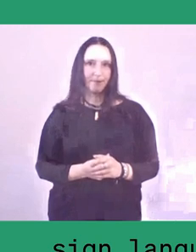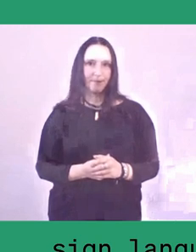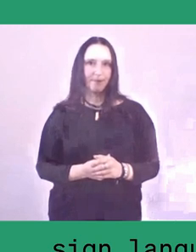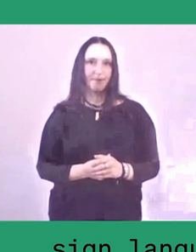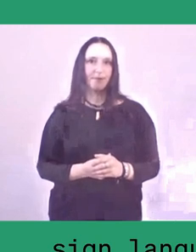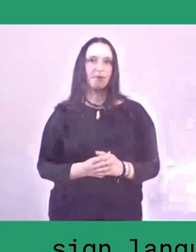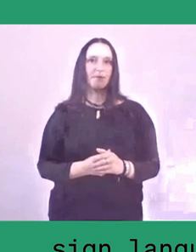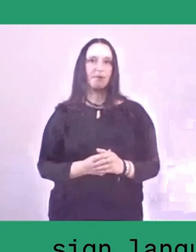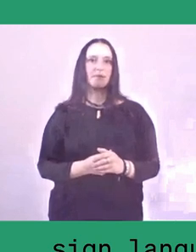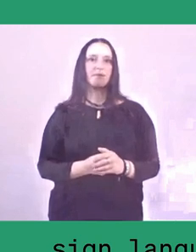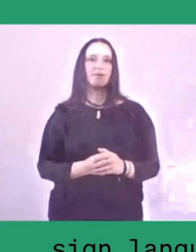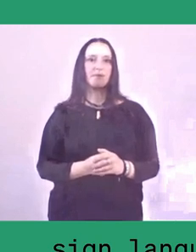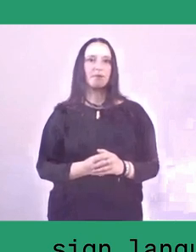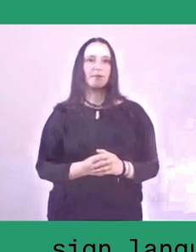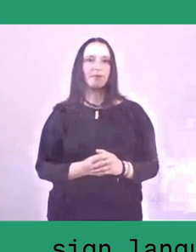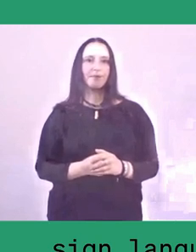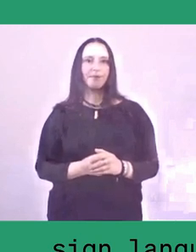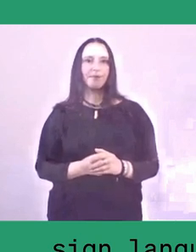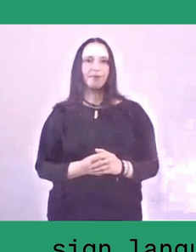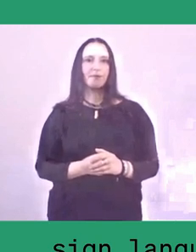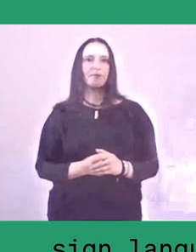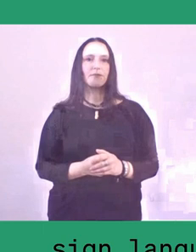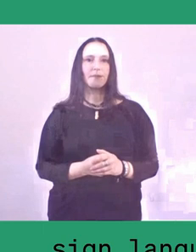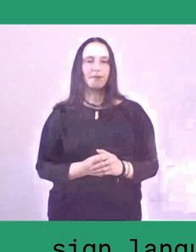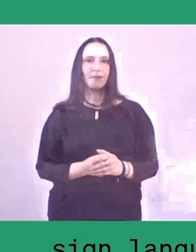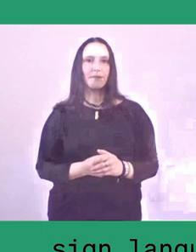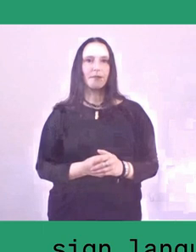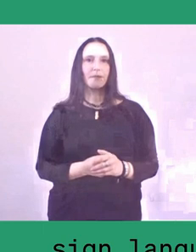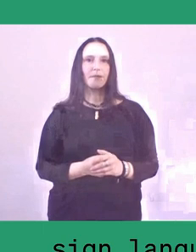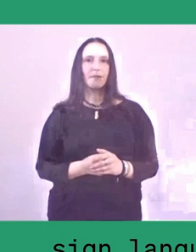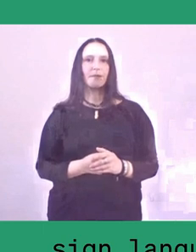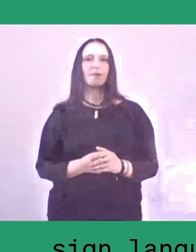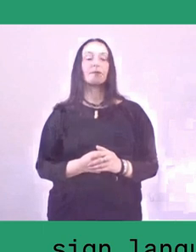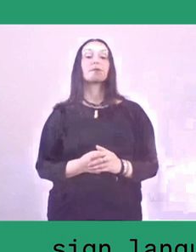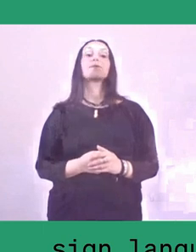Armin, to follow up on that wonderful question